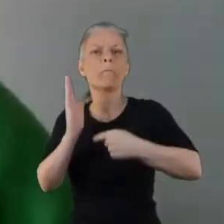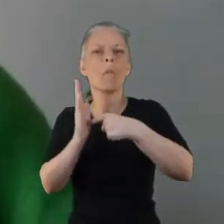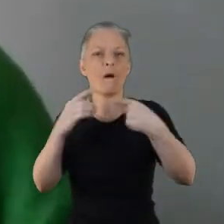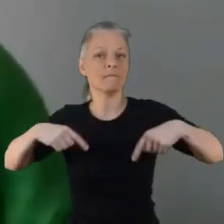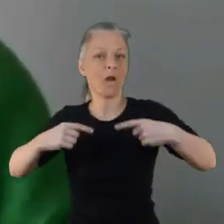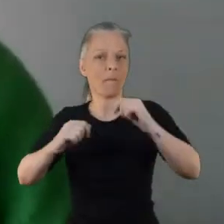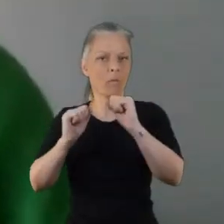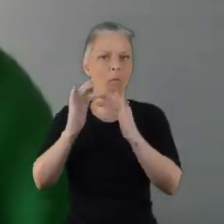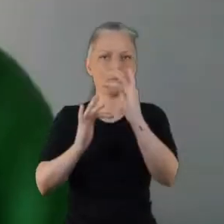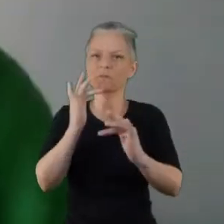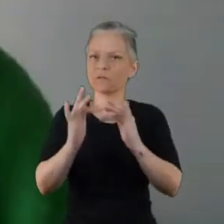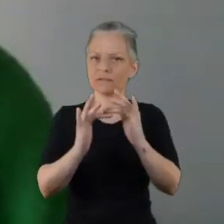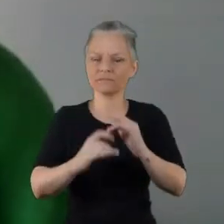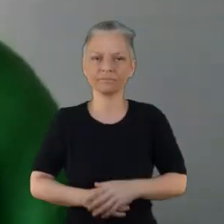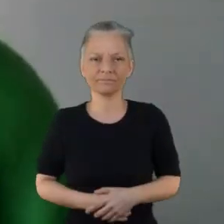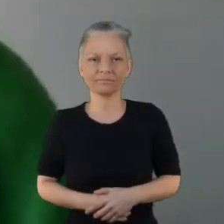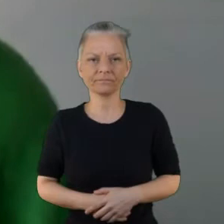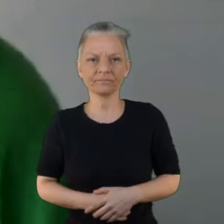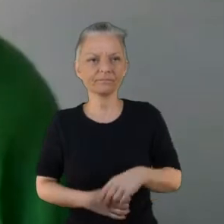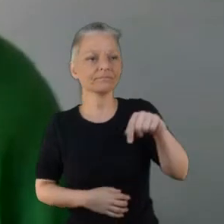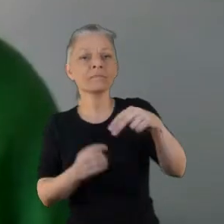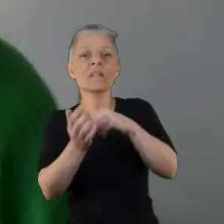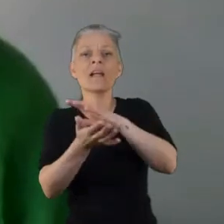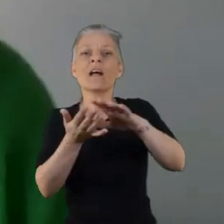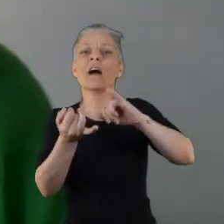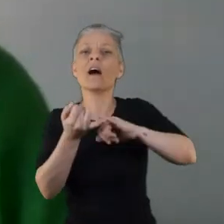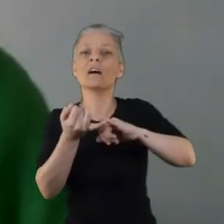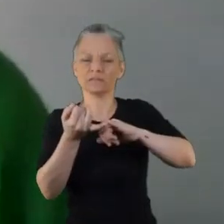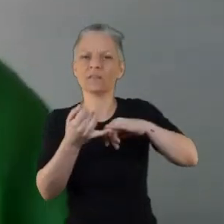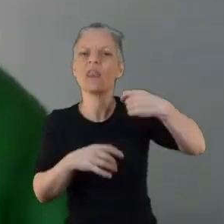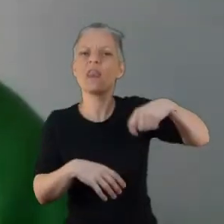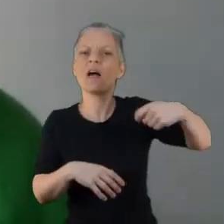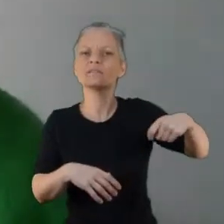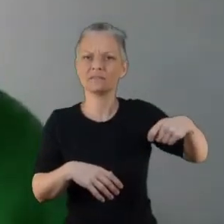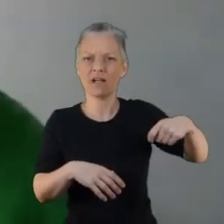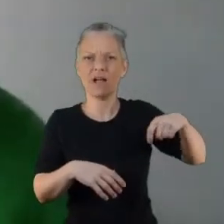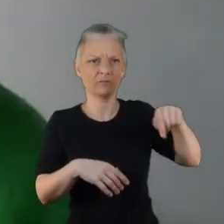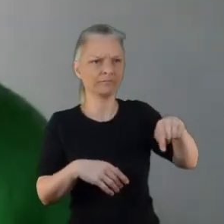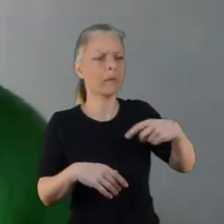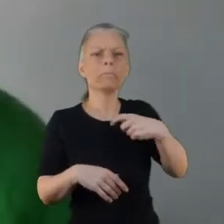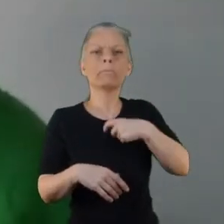also people with lived experience, we collaborated to co-design a new MentalHealth Service so